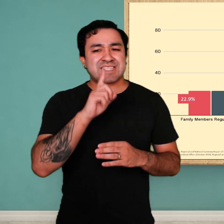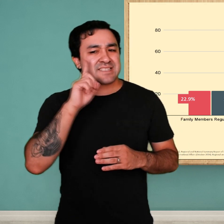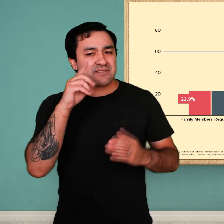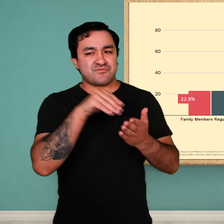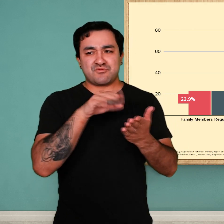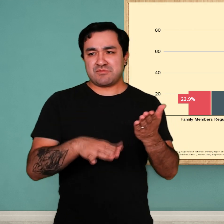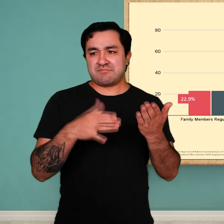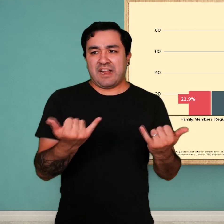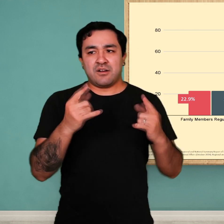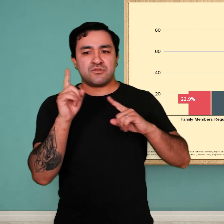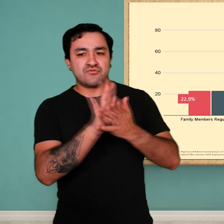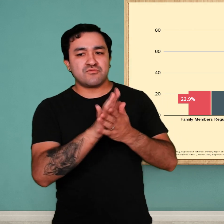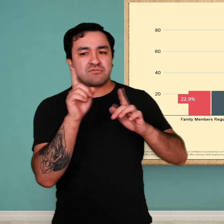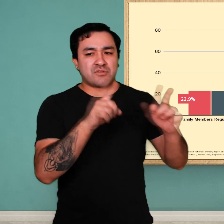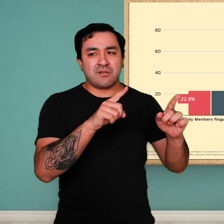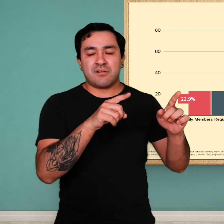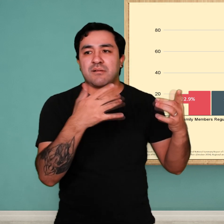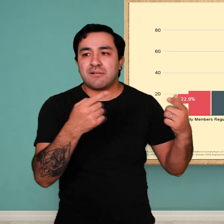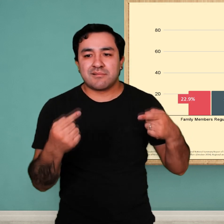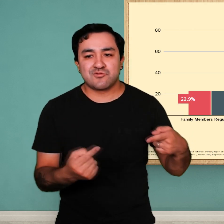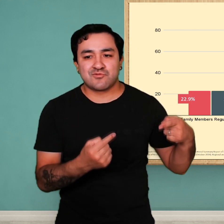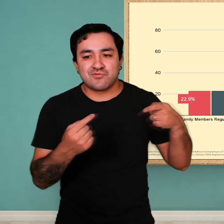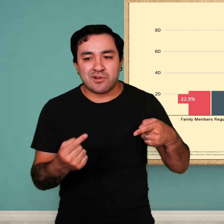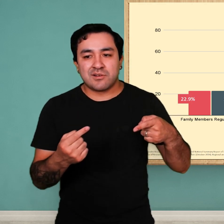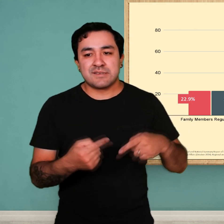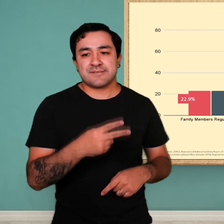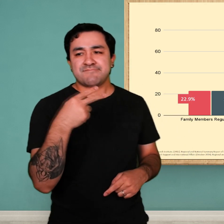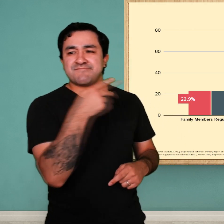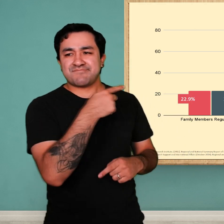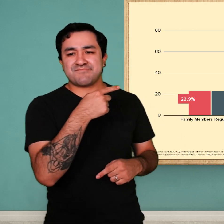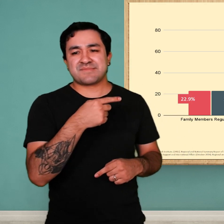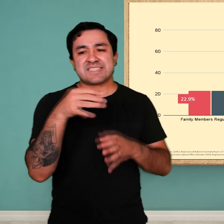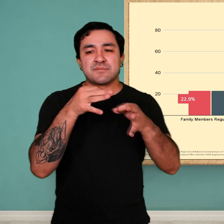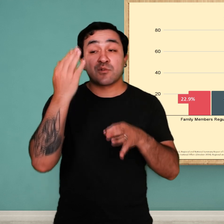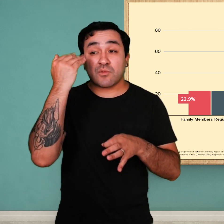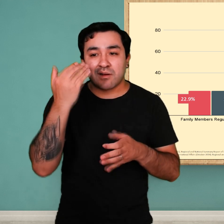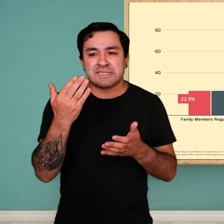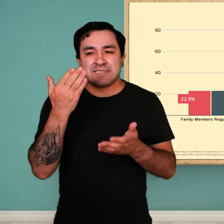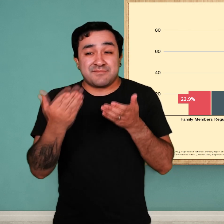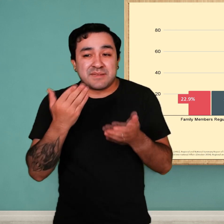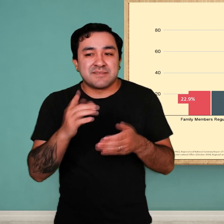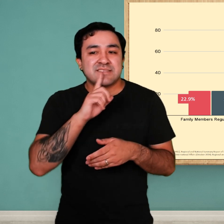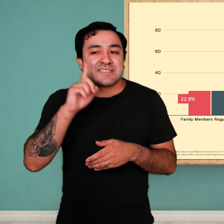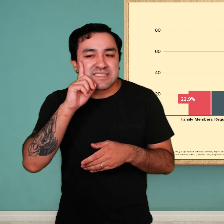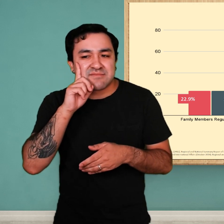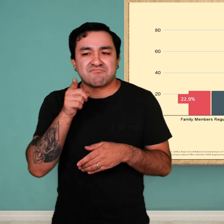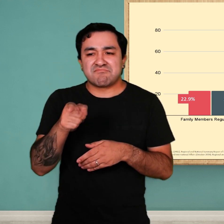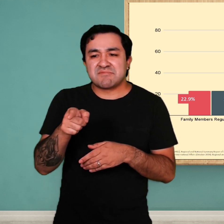language acquisition? This data could explain why many Deaf people struggle in school because